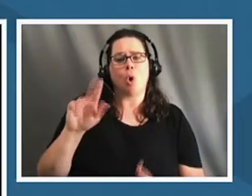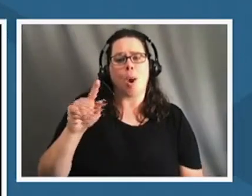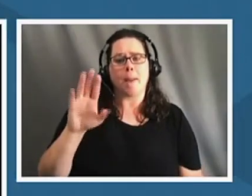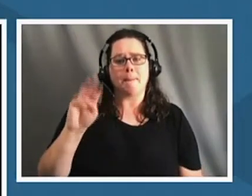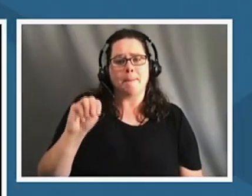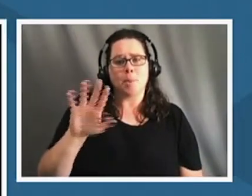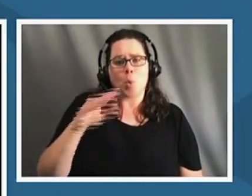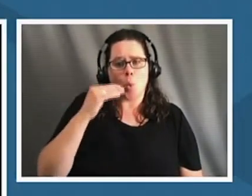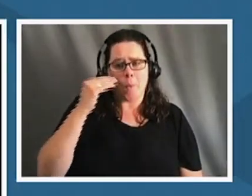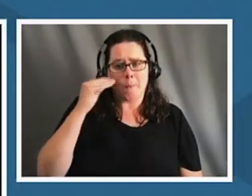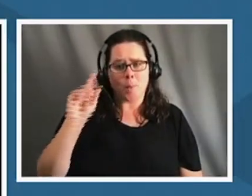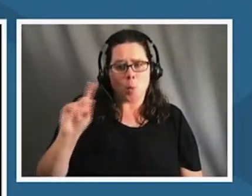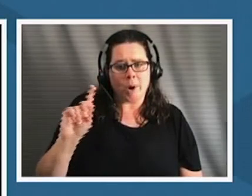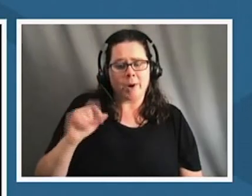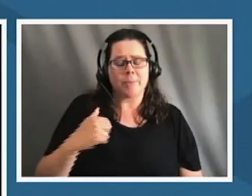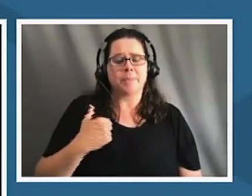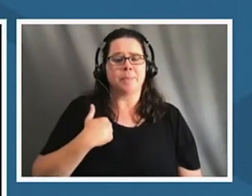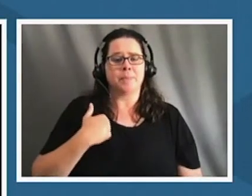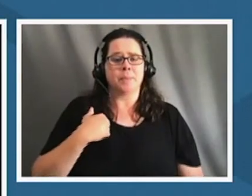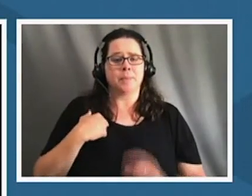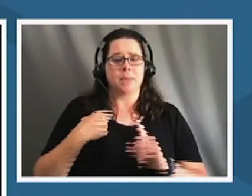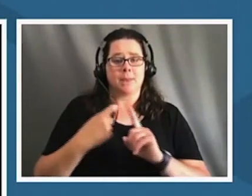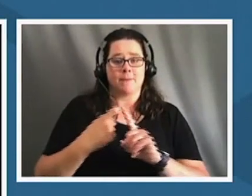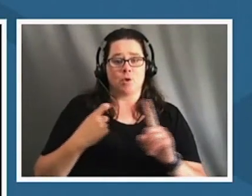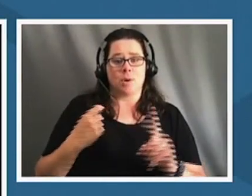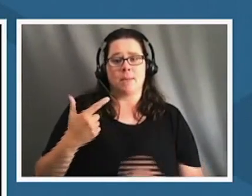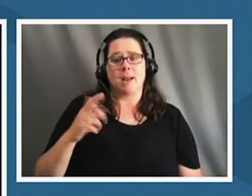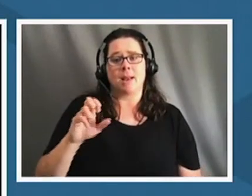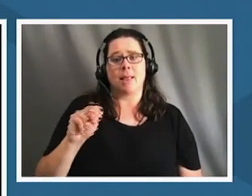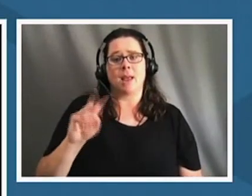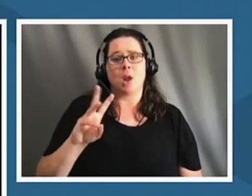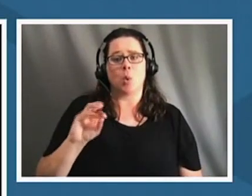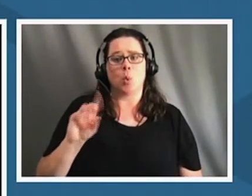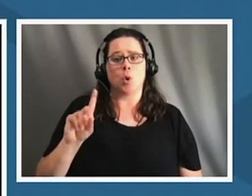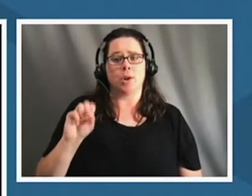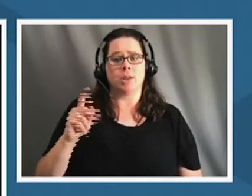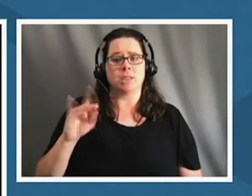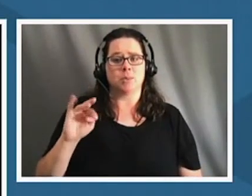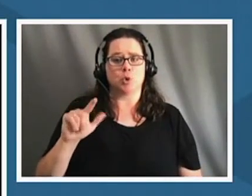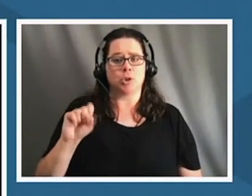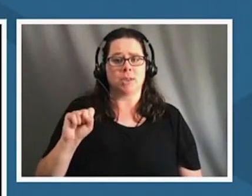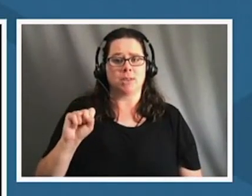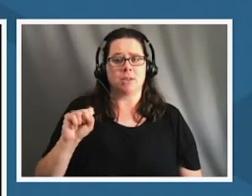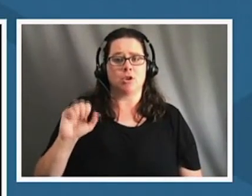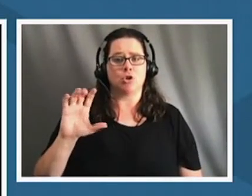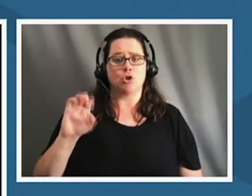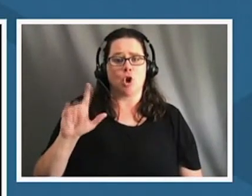um i come from glenwood springs colorado